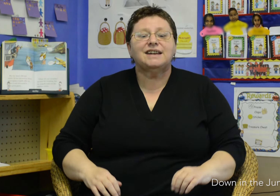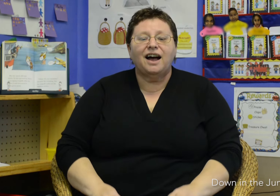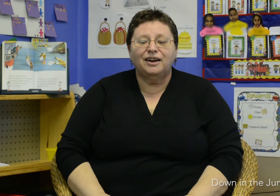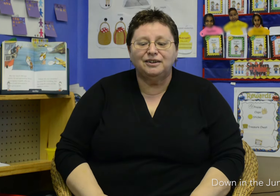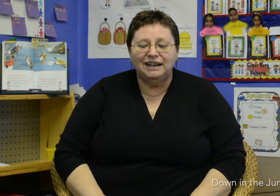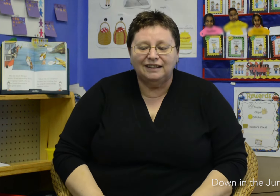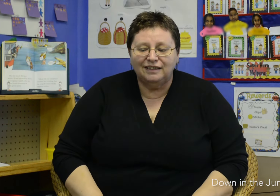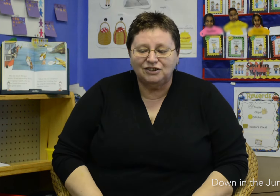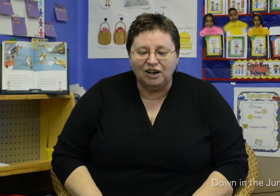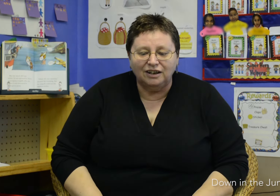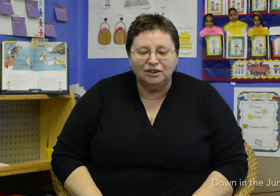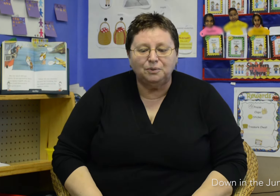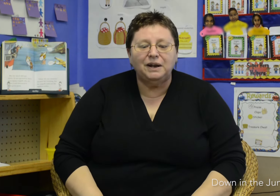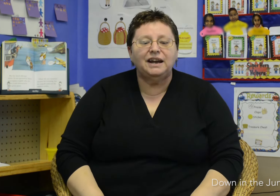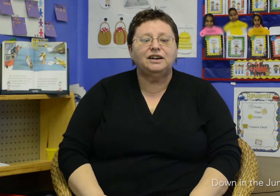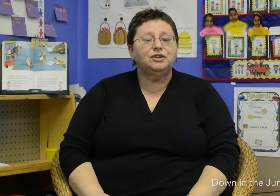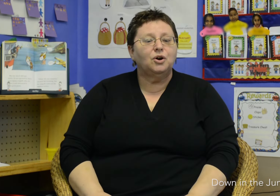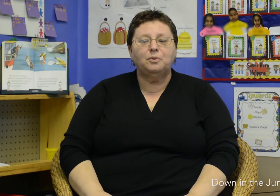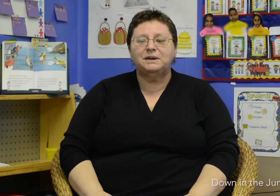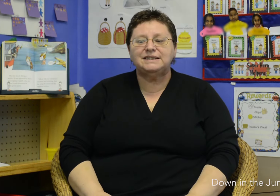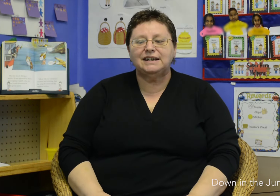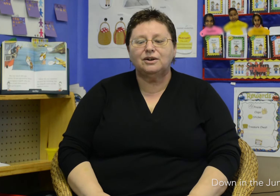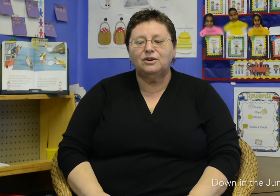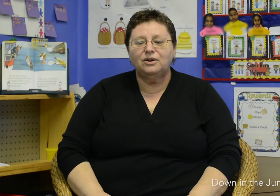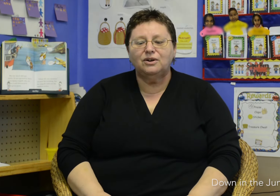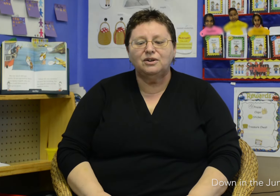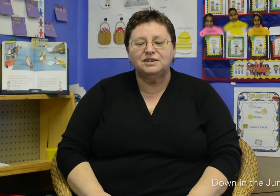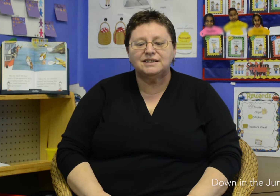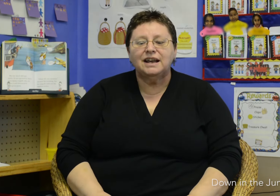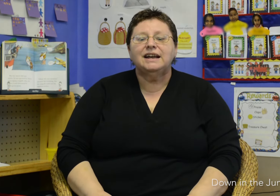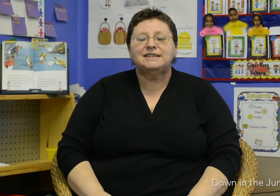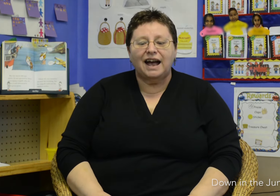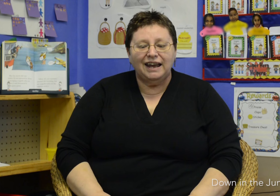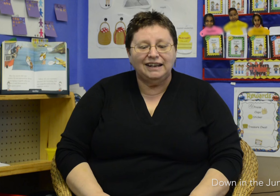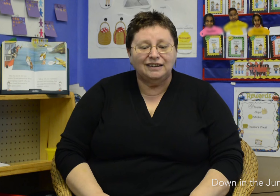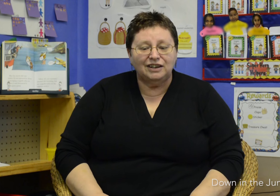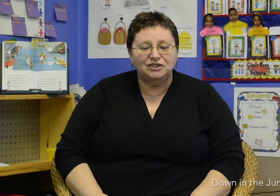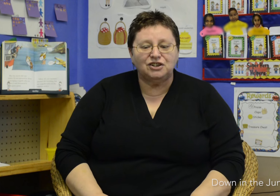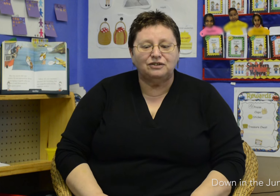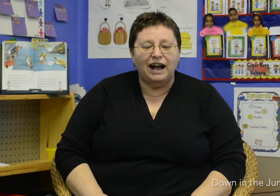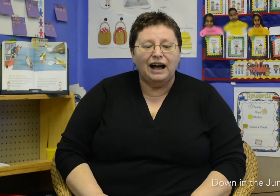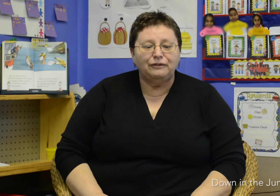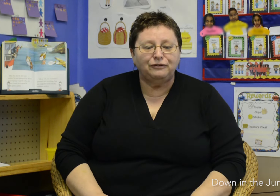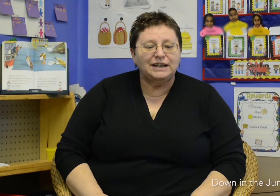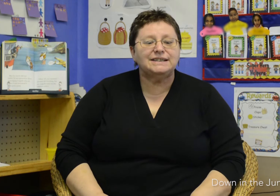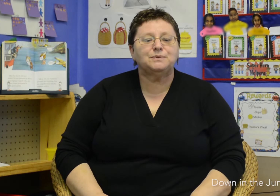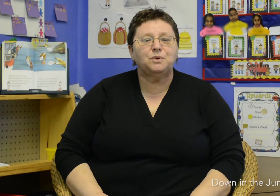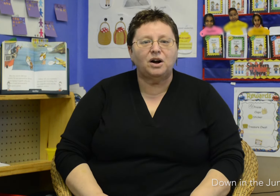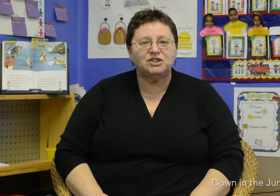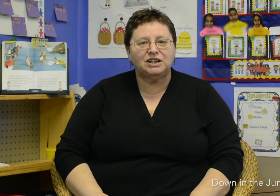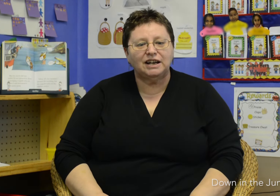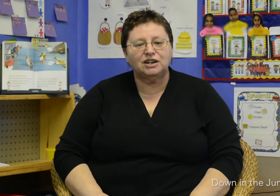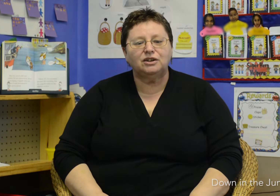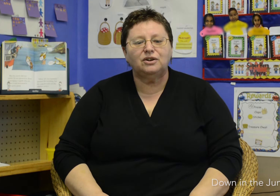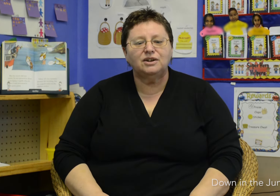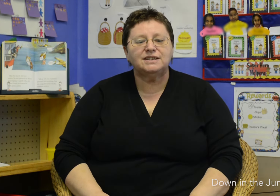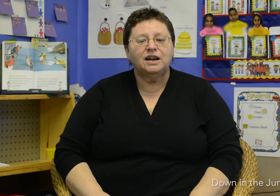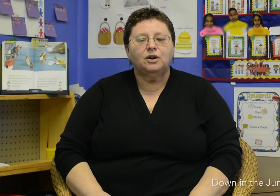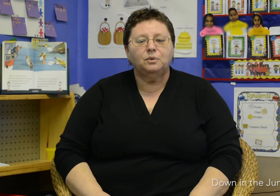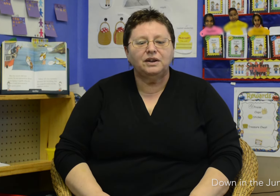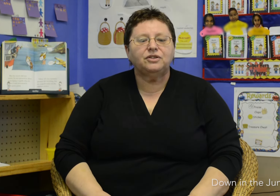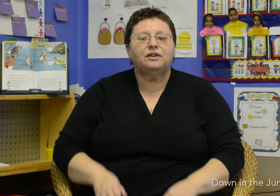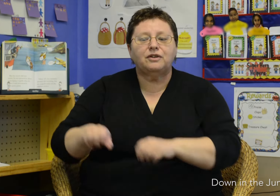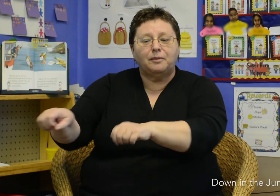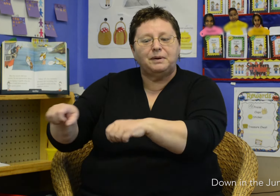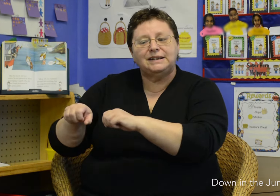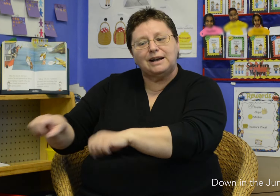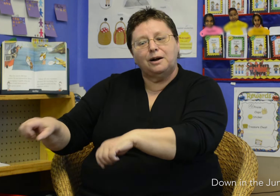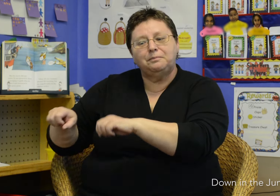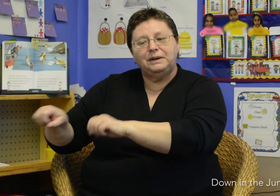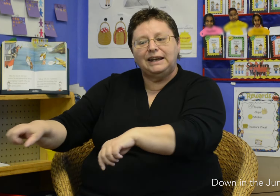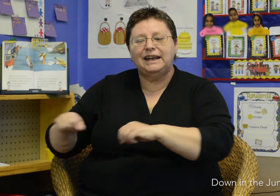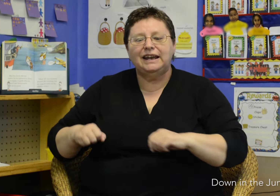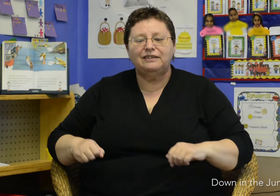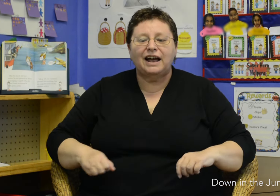Down in the jungle where nobody goes, Tiny the Giraffe is washing her clothes with a rub-a-dub